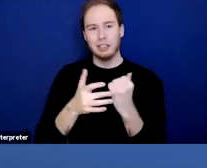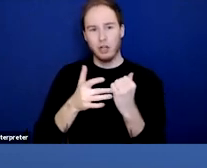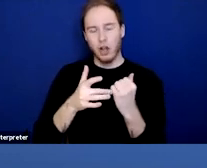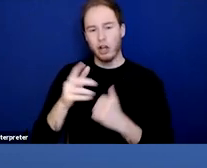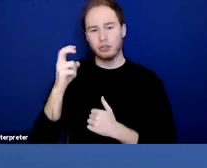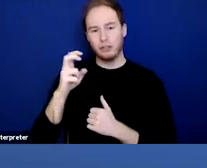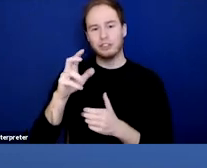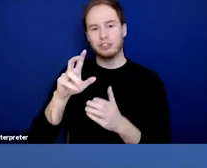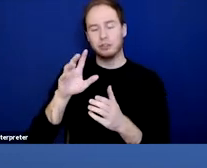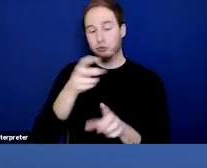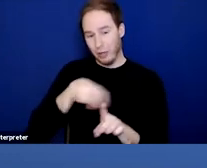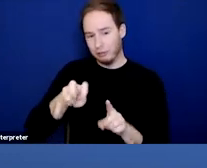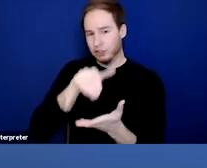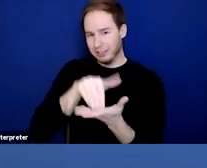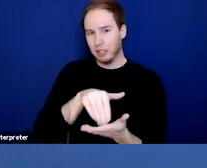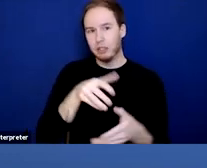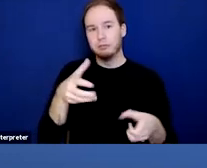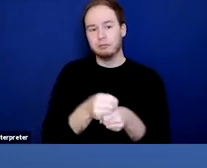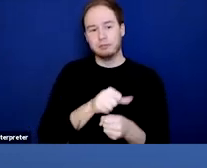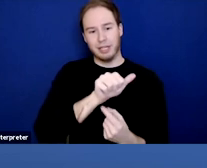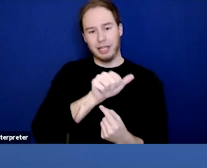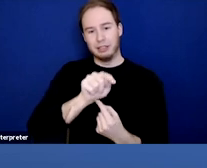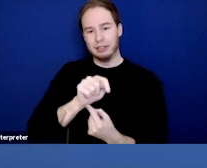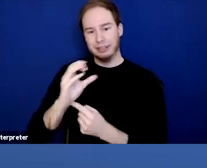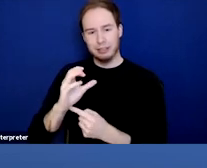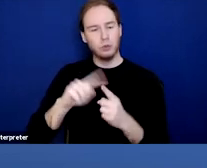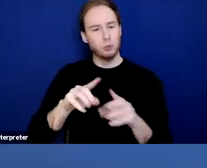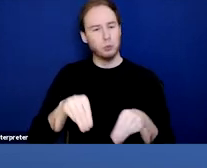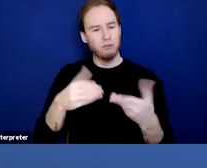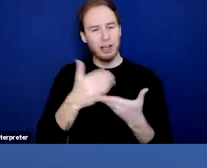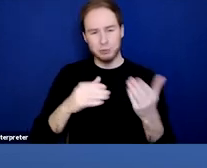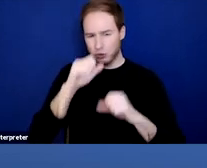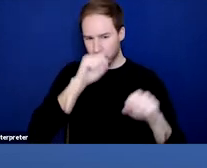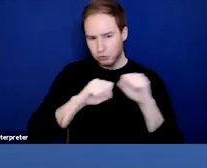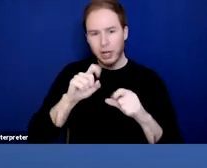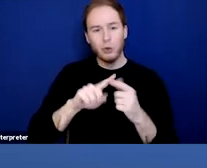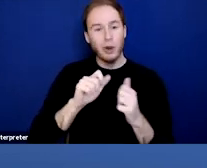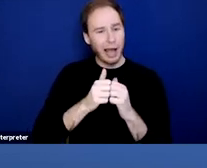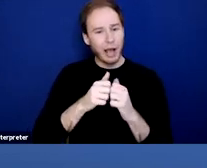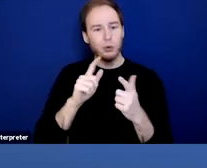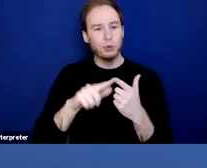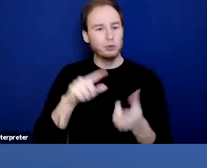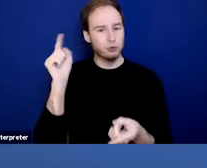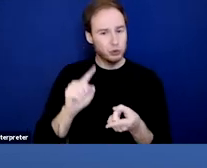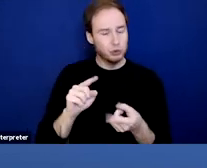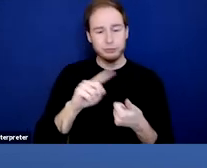And it's a way to provide some additional strategies for improving outcomes. Improving access to evidence-based medications,